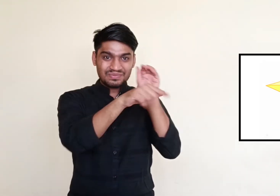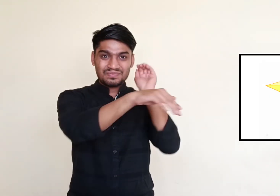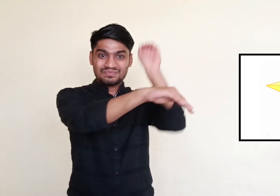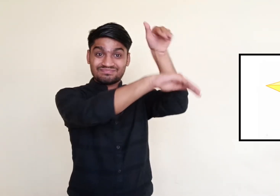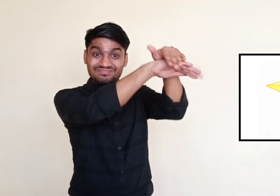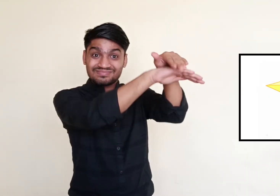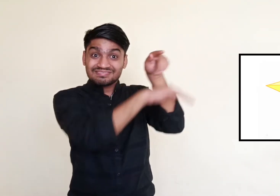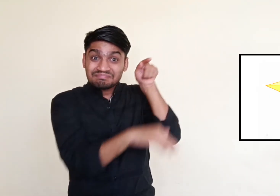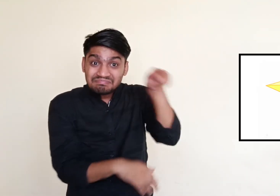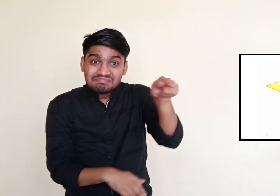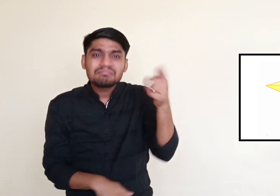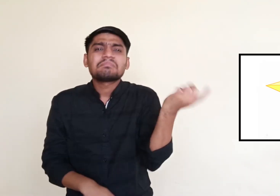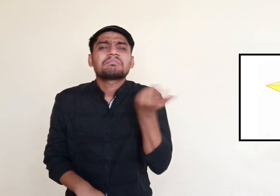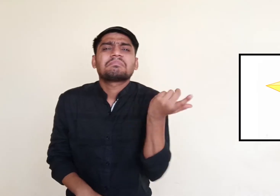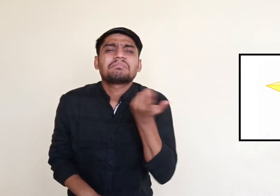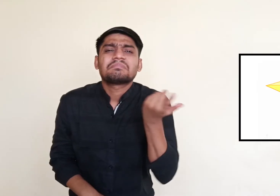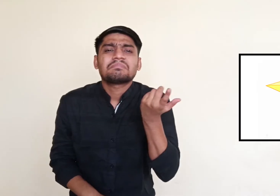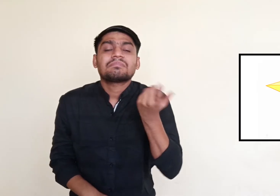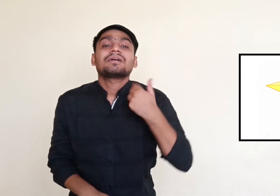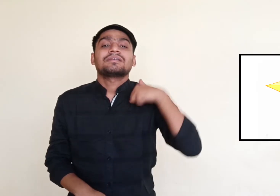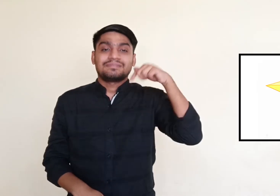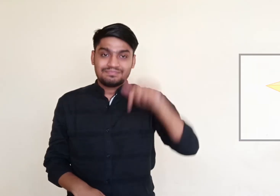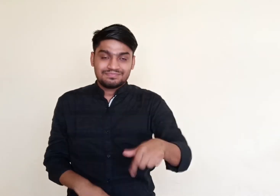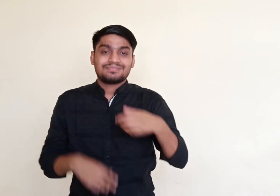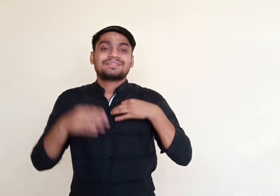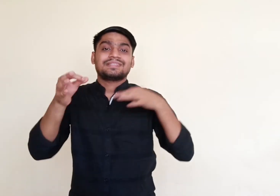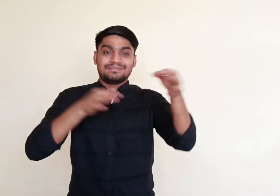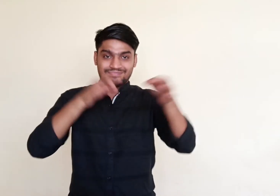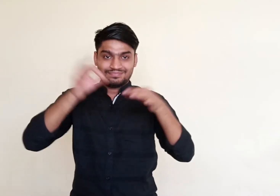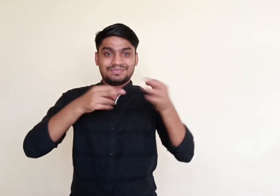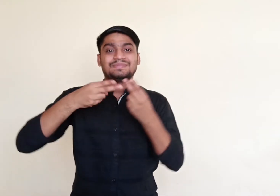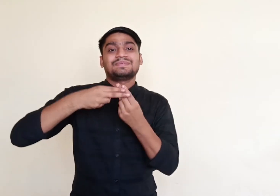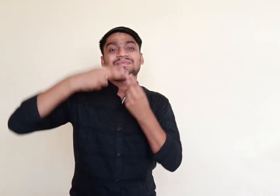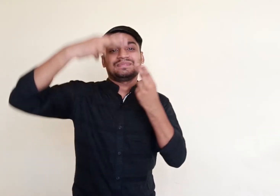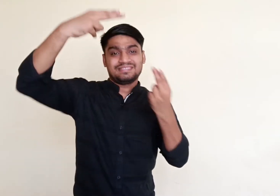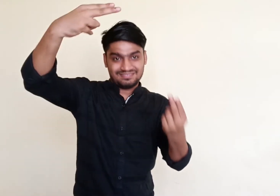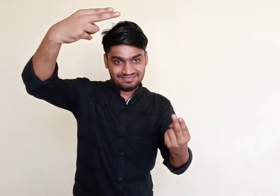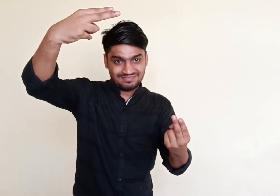The topic is "What's in the Mailbox"